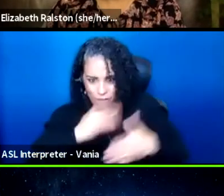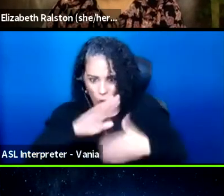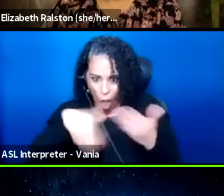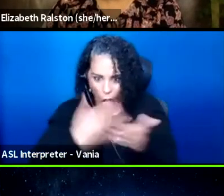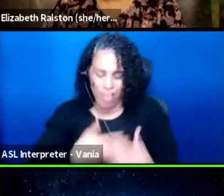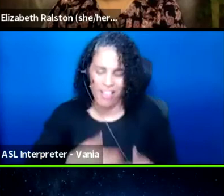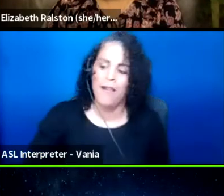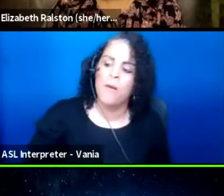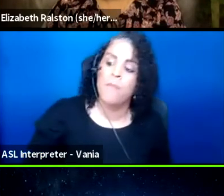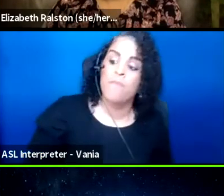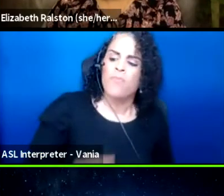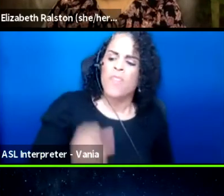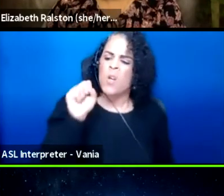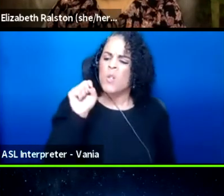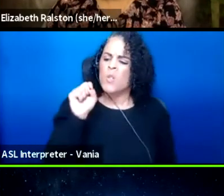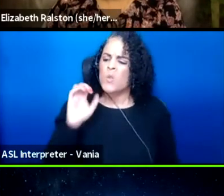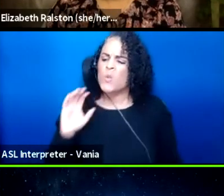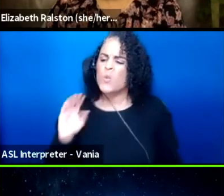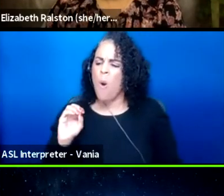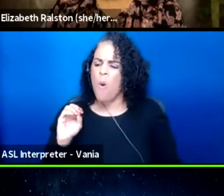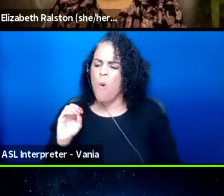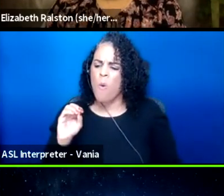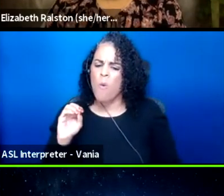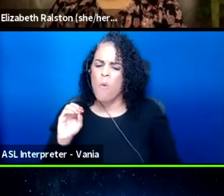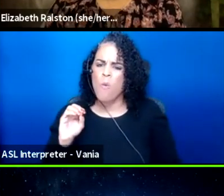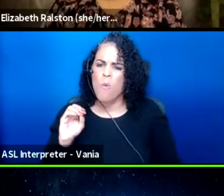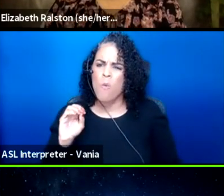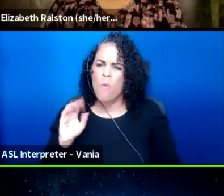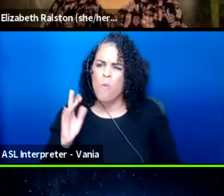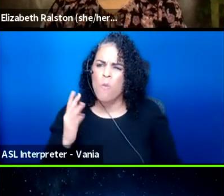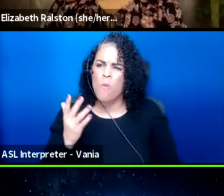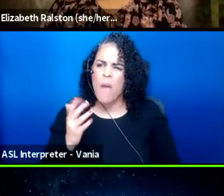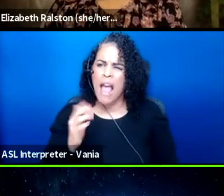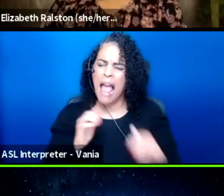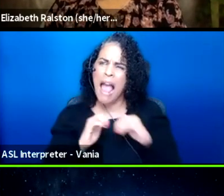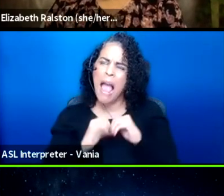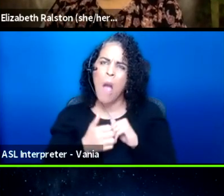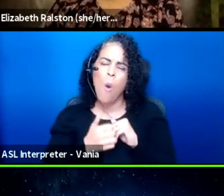So how, and how would accessibility look like